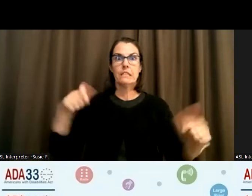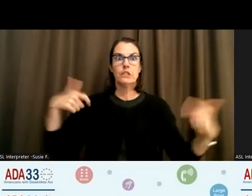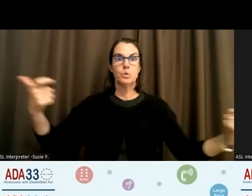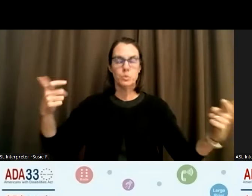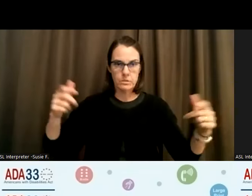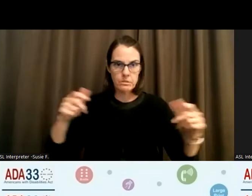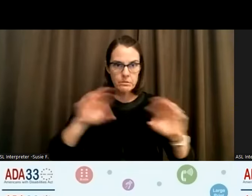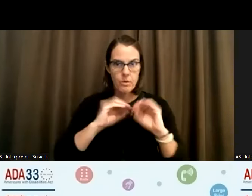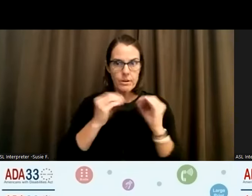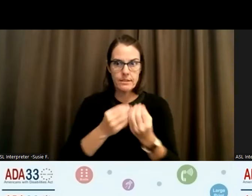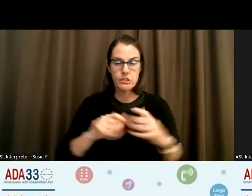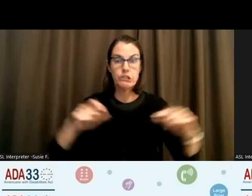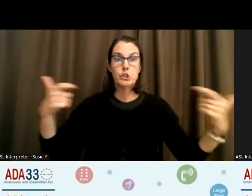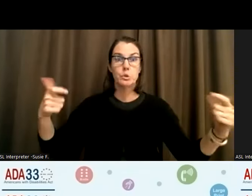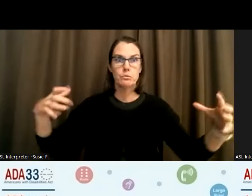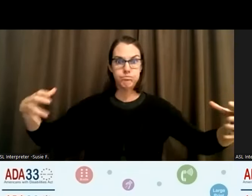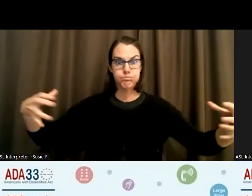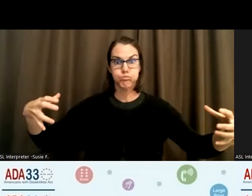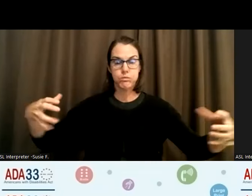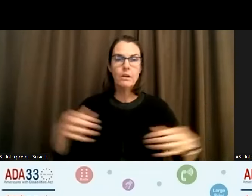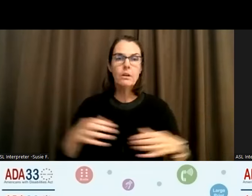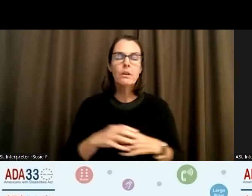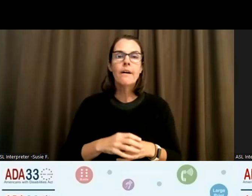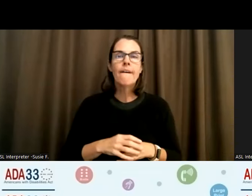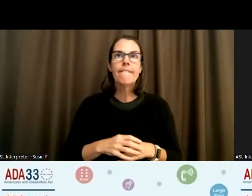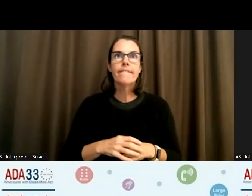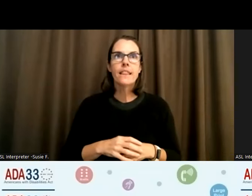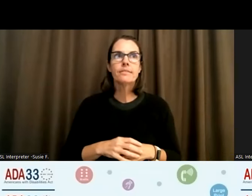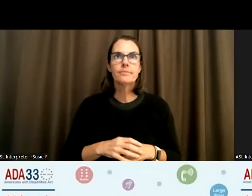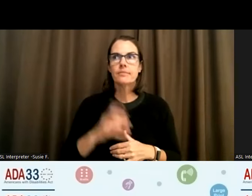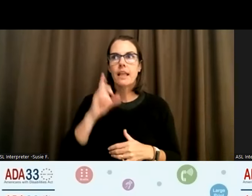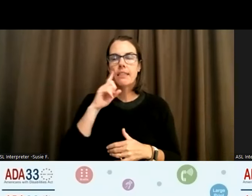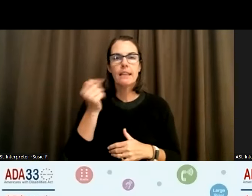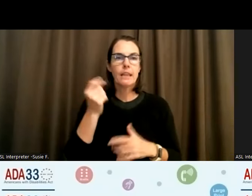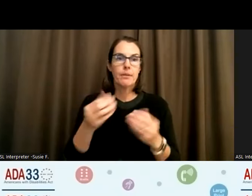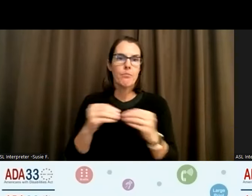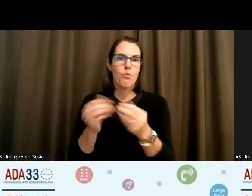So it's it's been I think almost easy in comparison to some places to